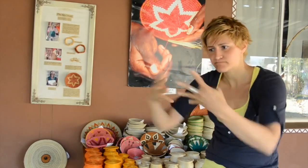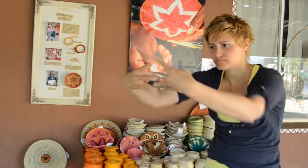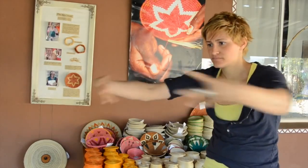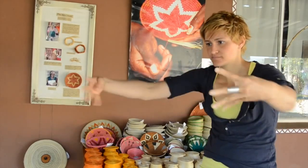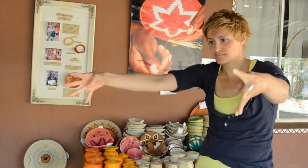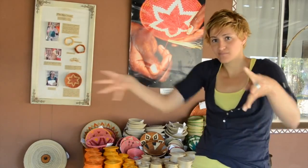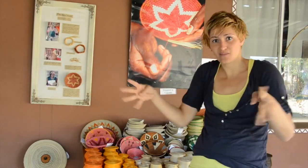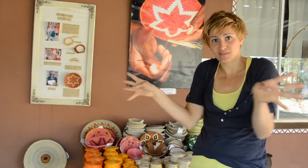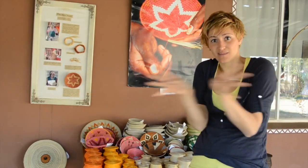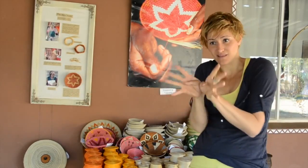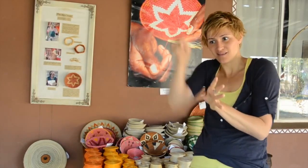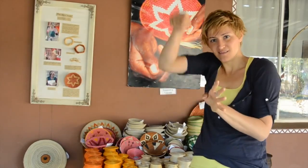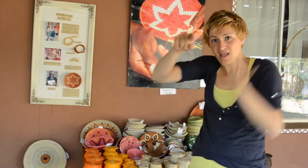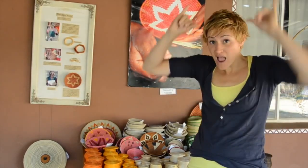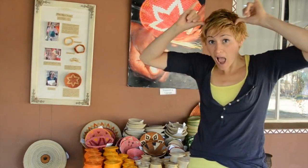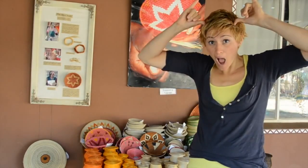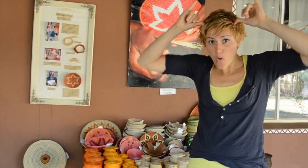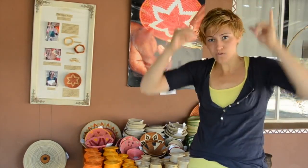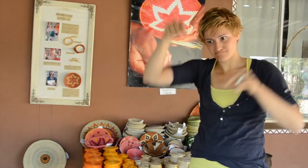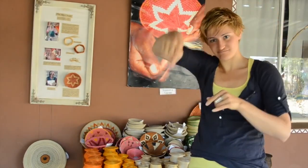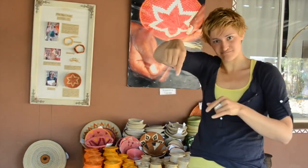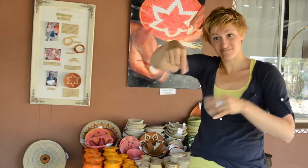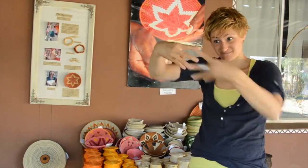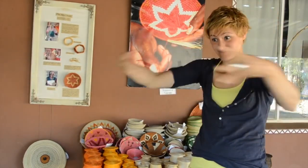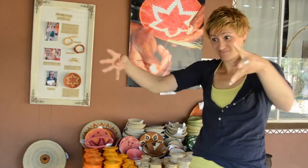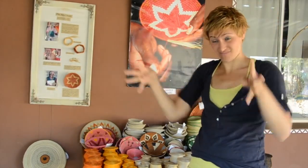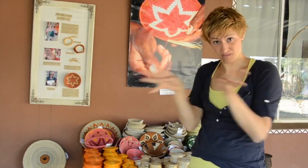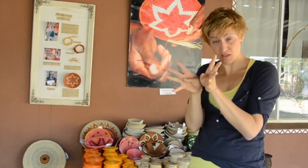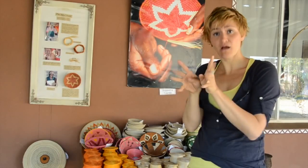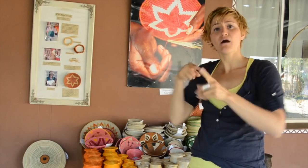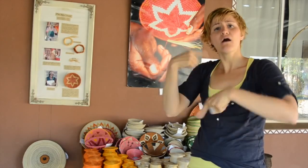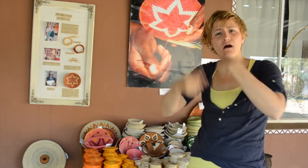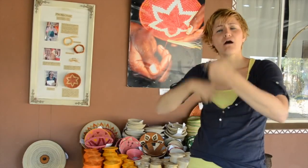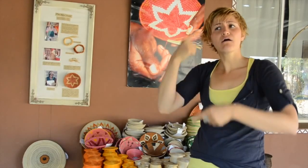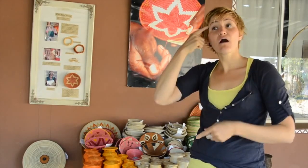was formed to make bowls, plates, necklaces, trays